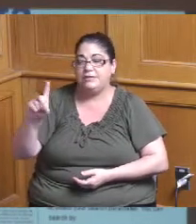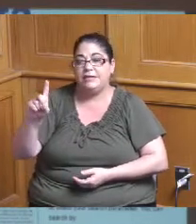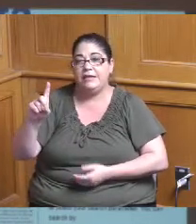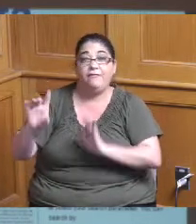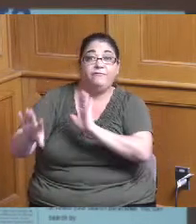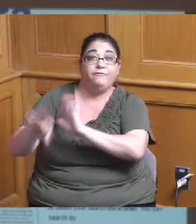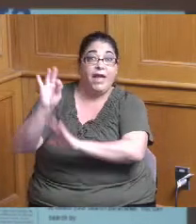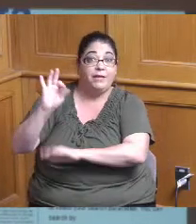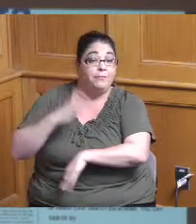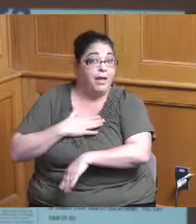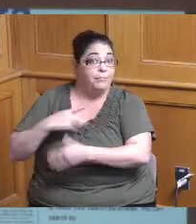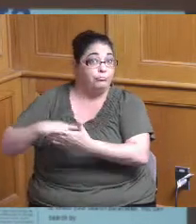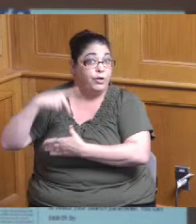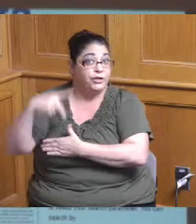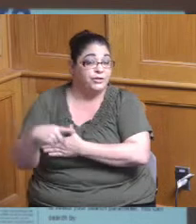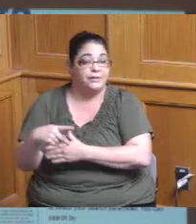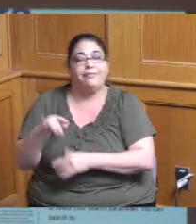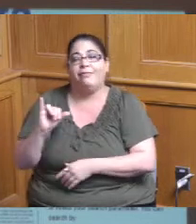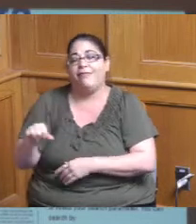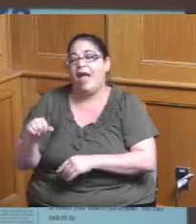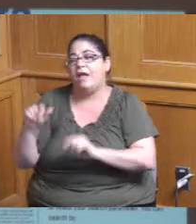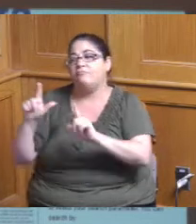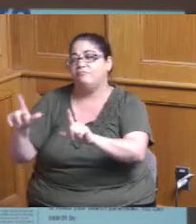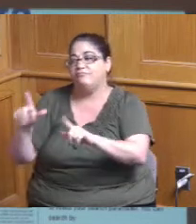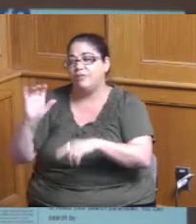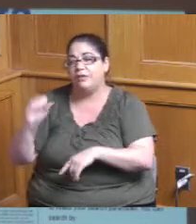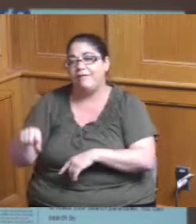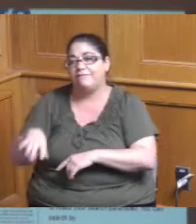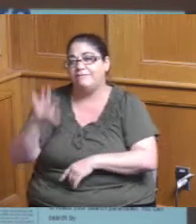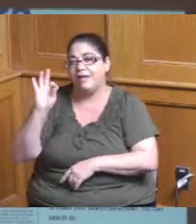and this is everything from you know some of the smaller lateral replacement projects or